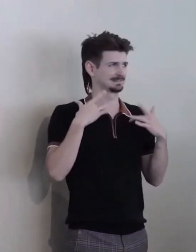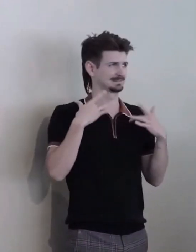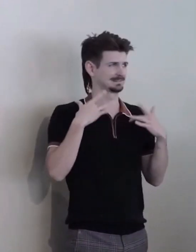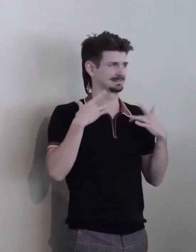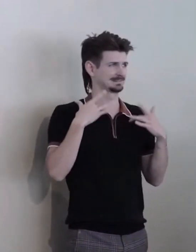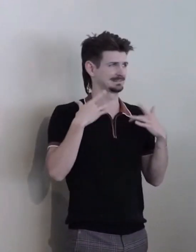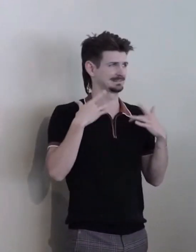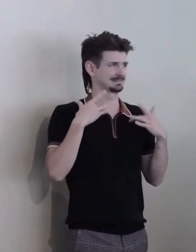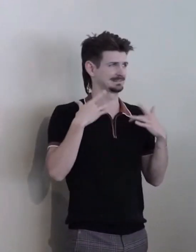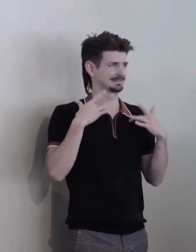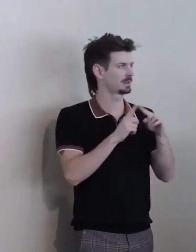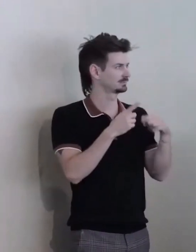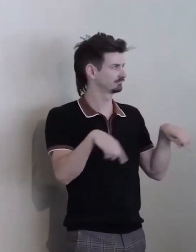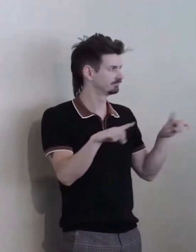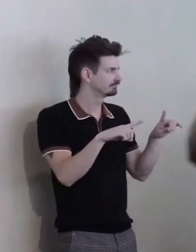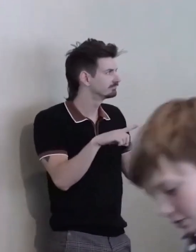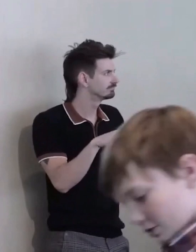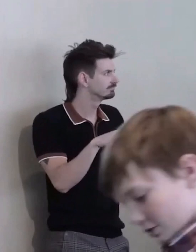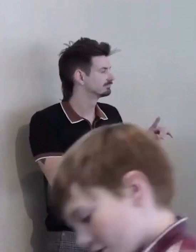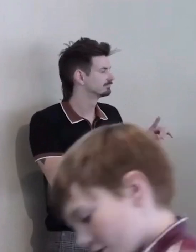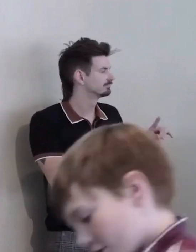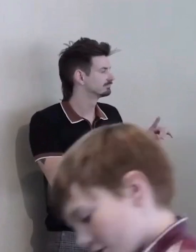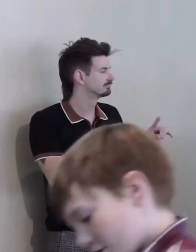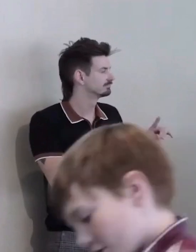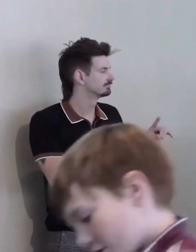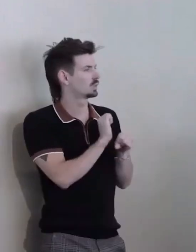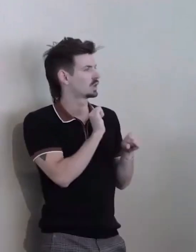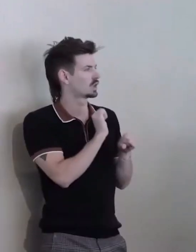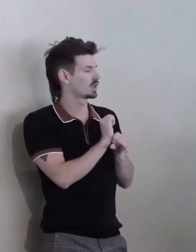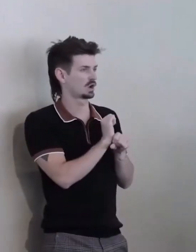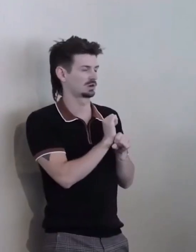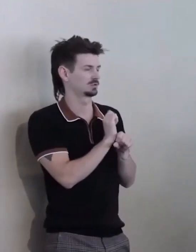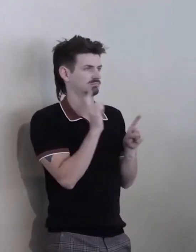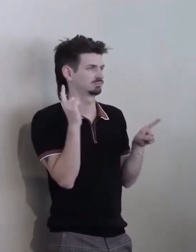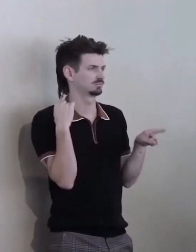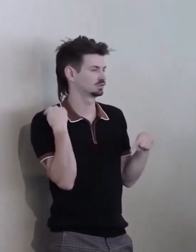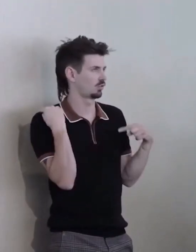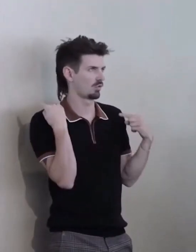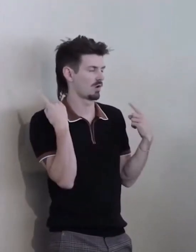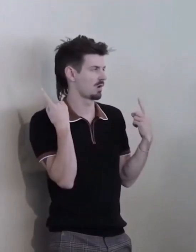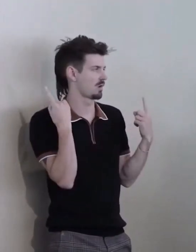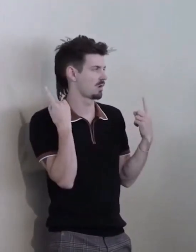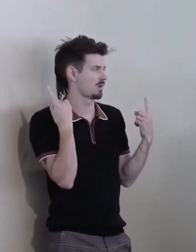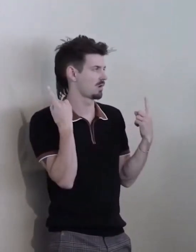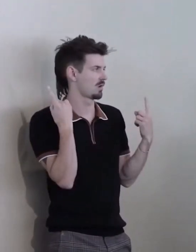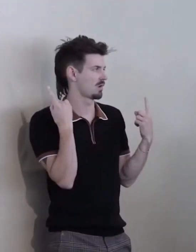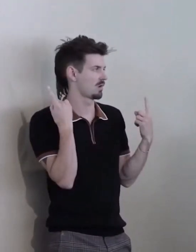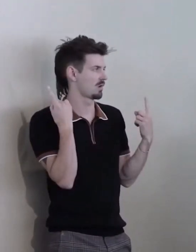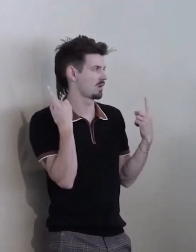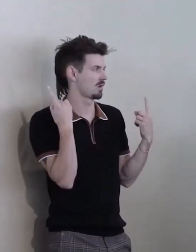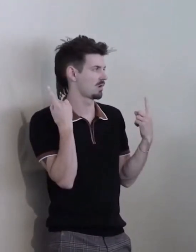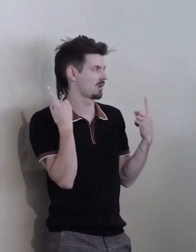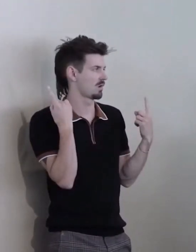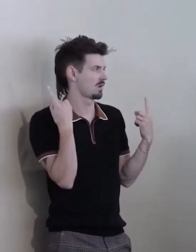Ahh... For the work that so many of you've done... Have done for so long to get to where we are today.